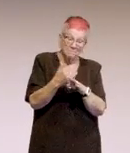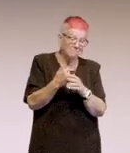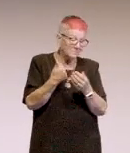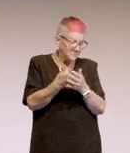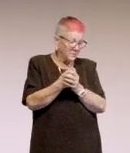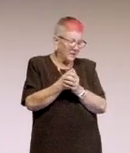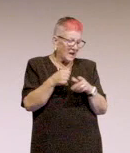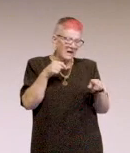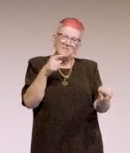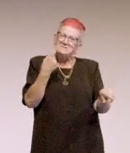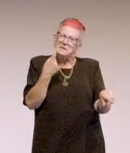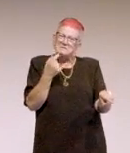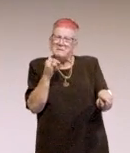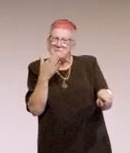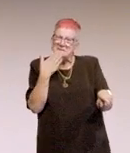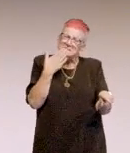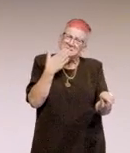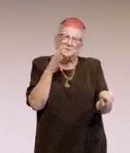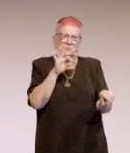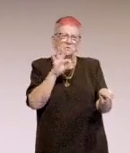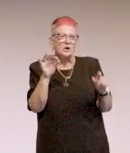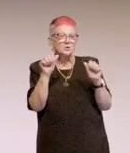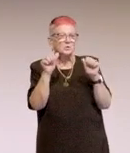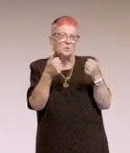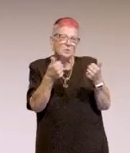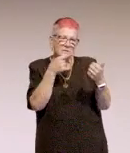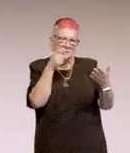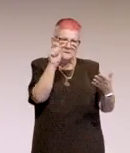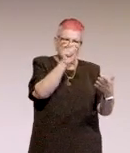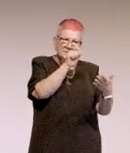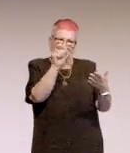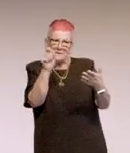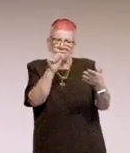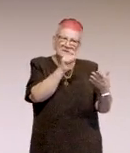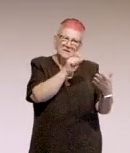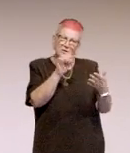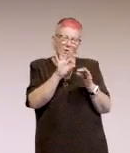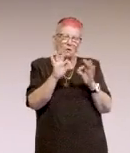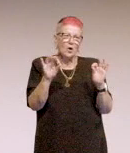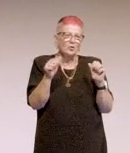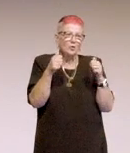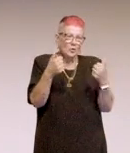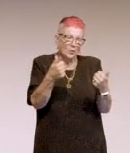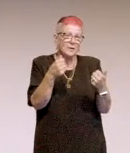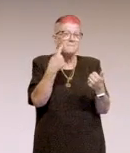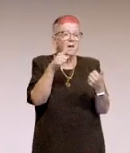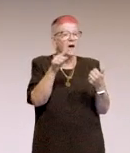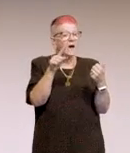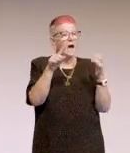This one, not so much. The tracing is sort of all over the shop, except for on the outline.